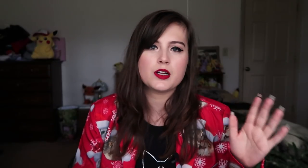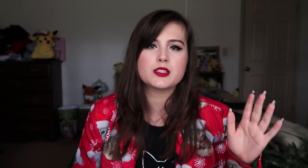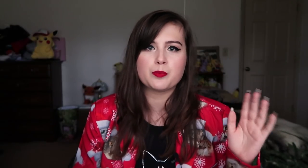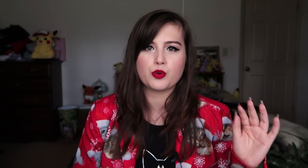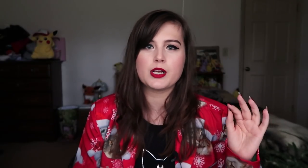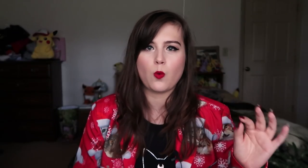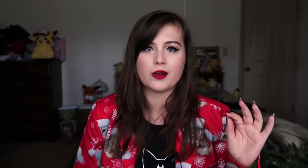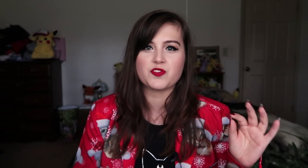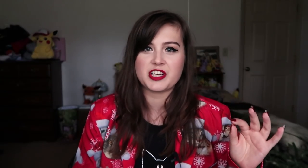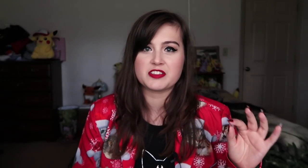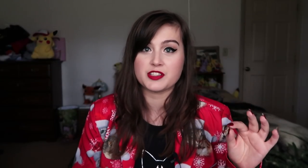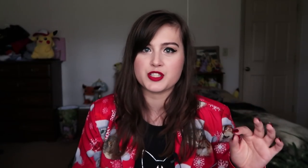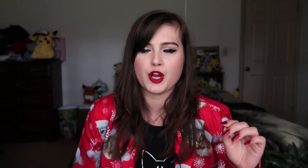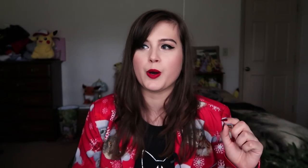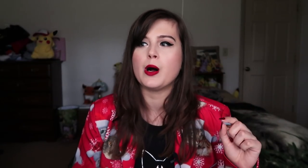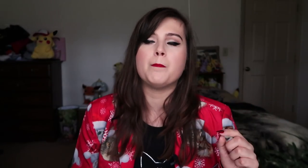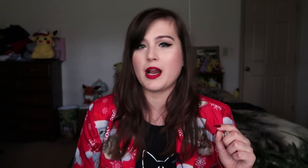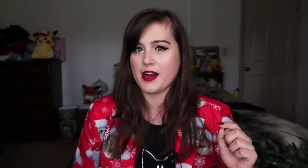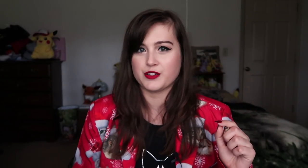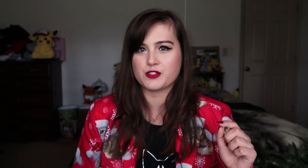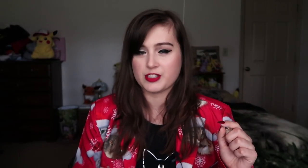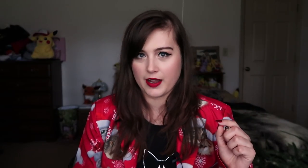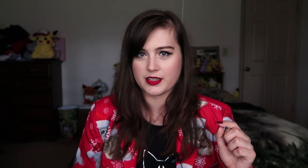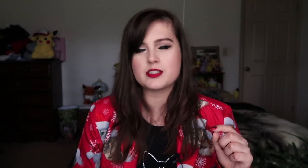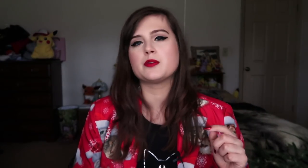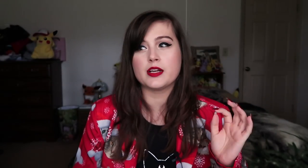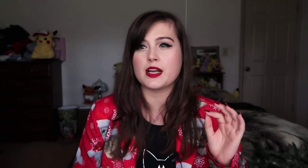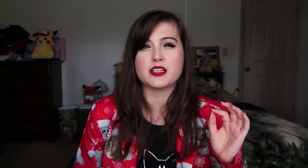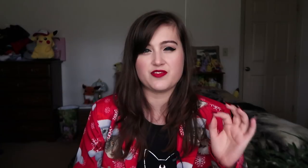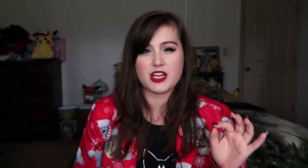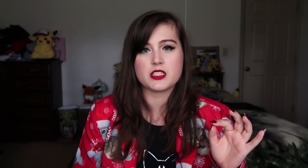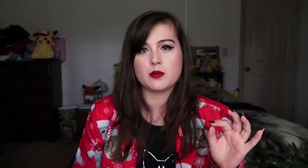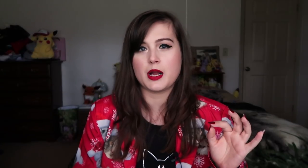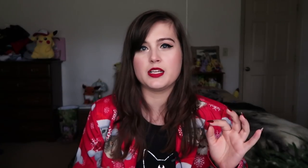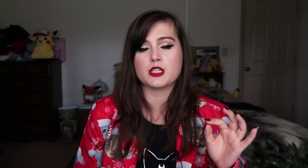She's done some pretty wild things in the show but I understand it. It's like a defence mechanism.